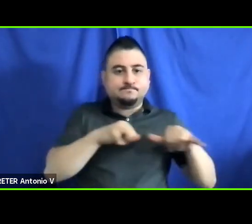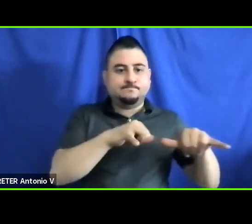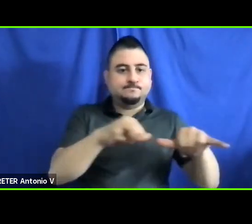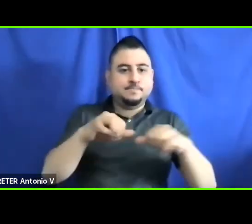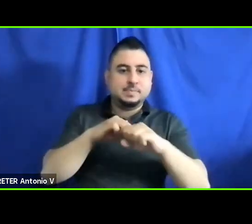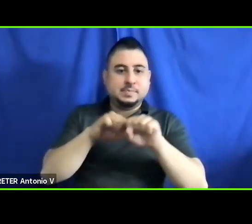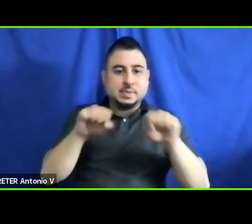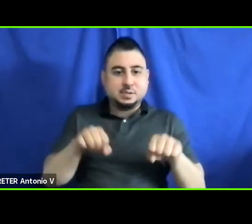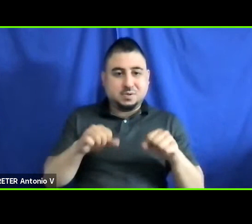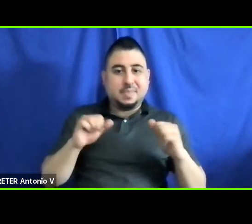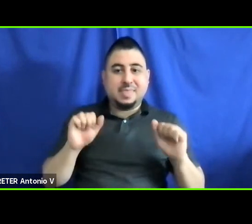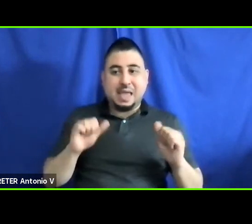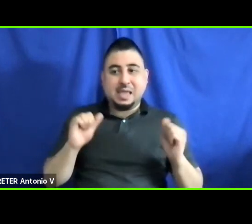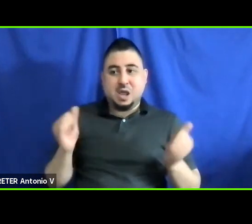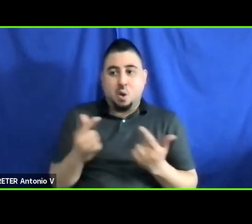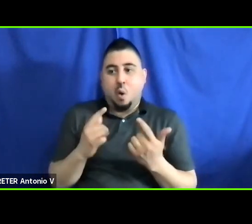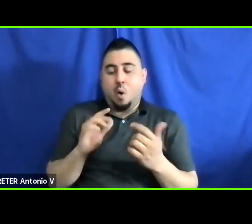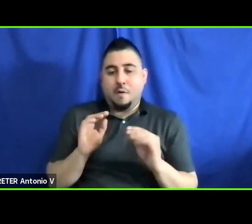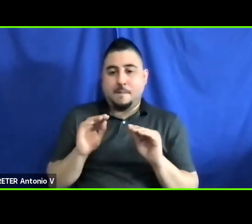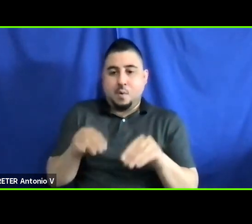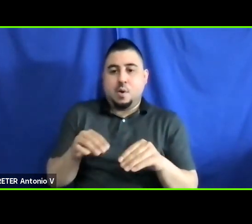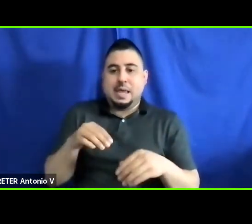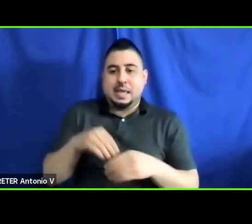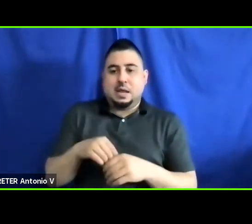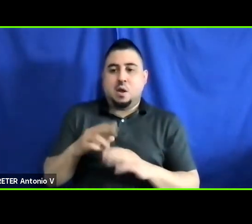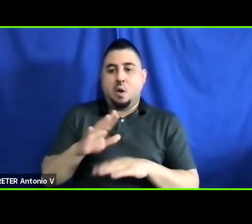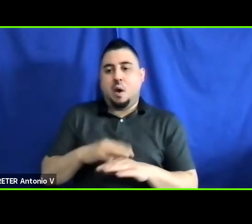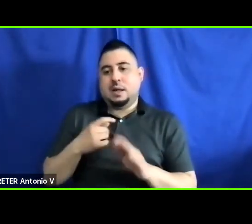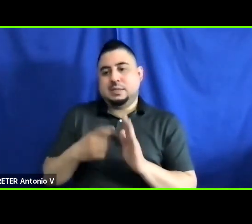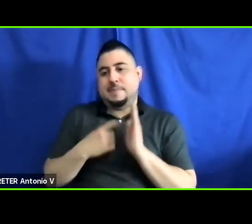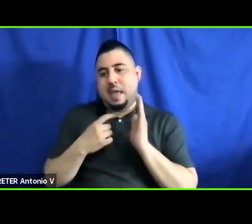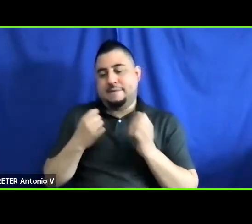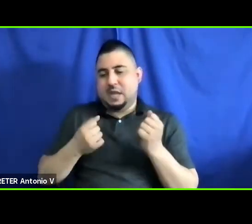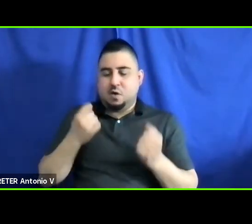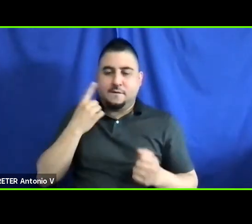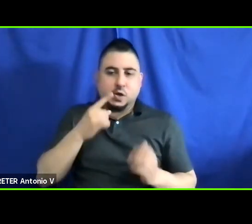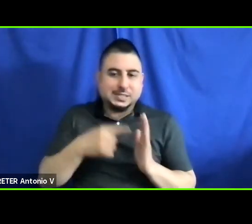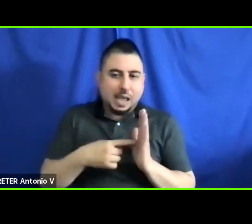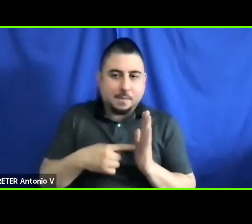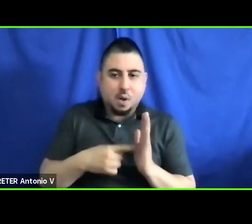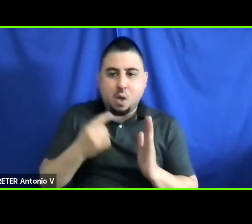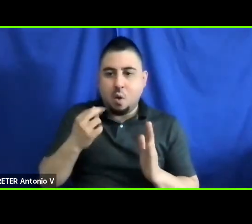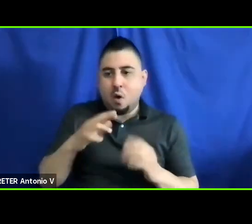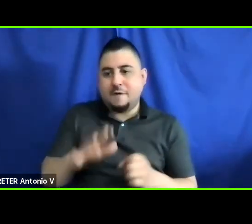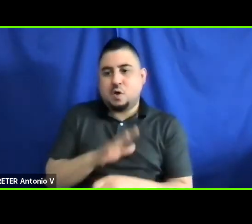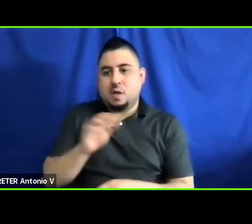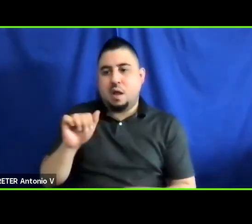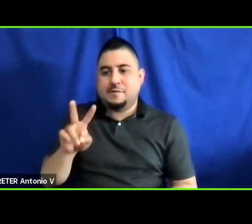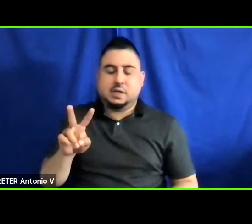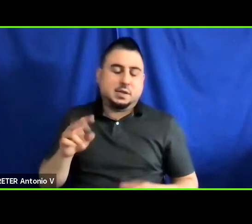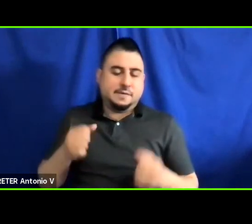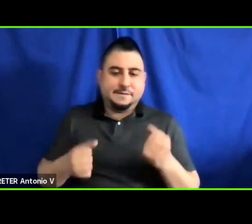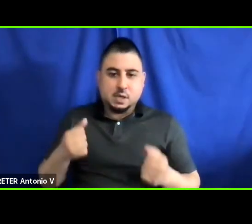would go into, let’s say an on-demand vehicle, or fully autonomous on-demand vehicle that